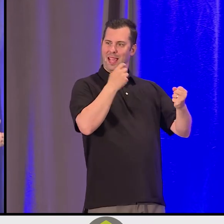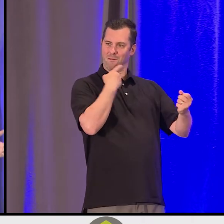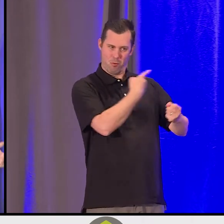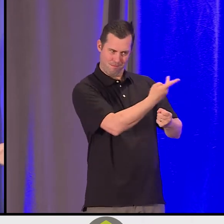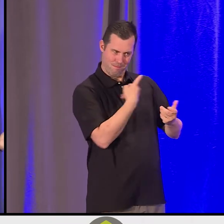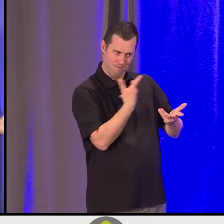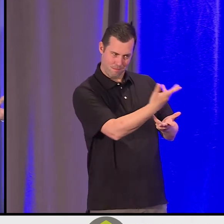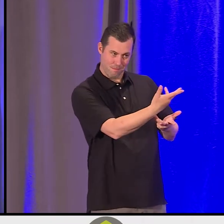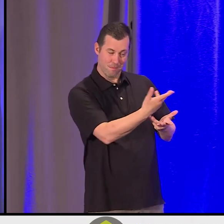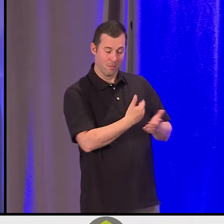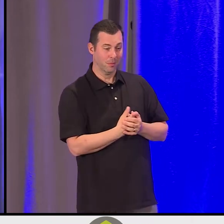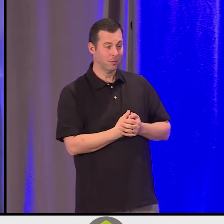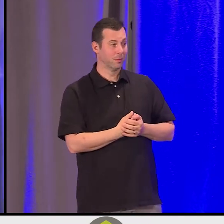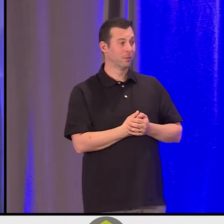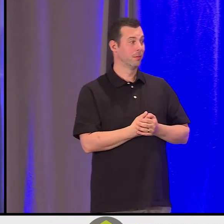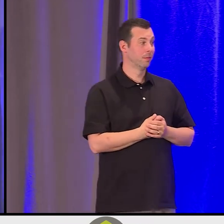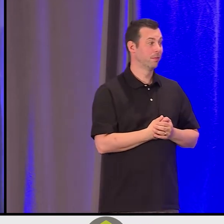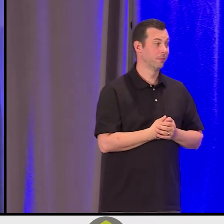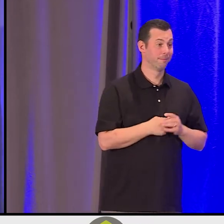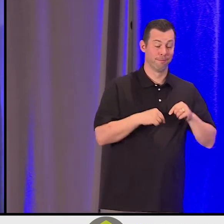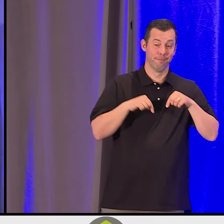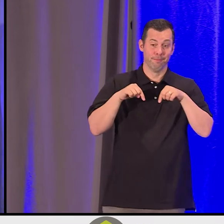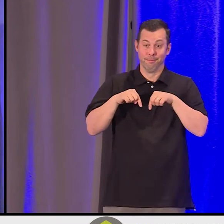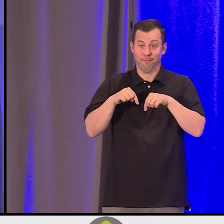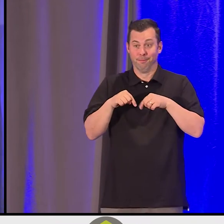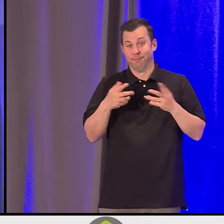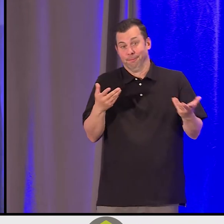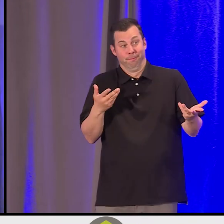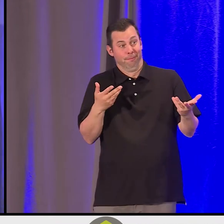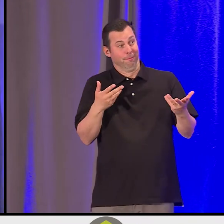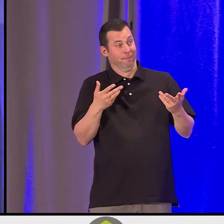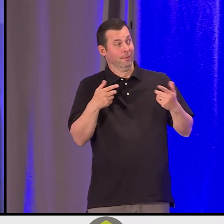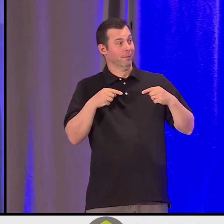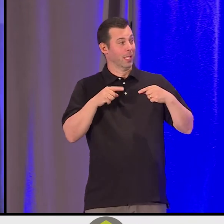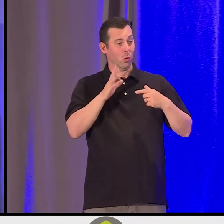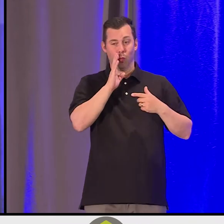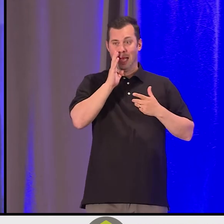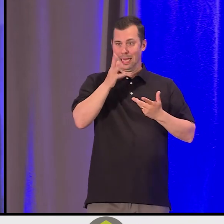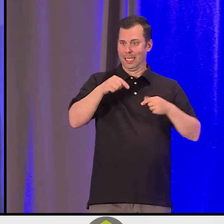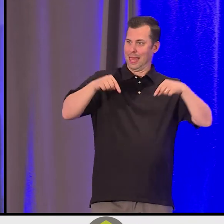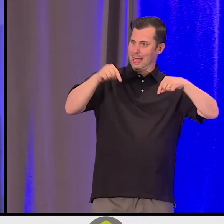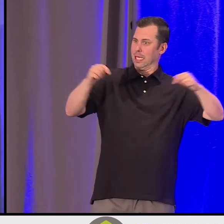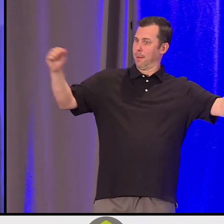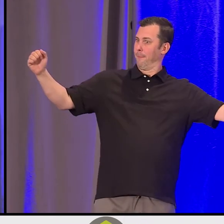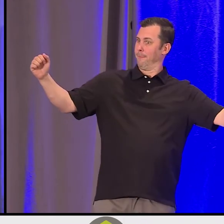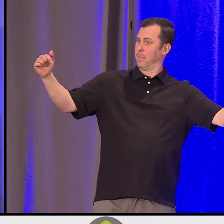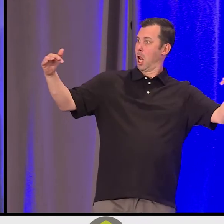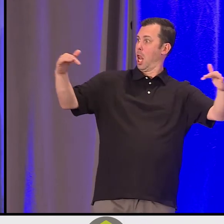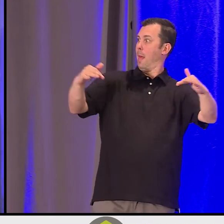And as Heather Marie has rightfully said, this is the most beautiful expression of nature looking back at us here today.